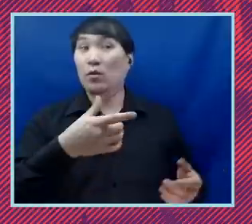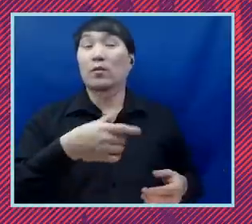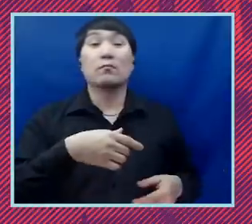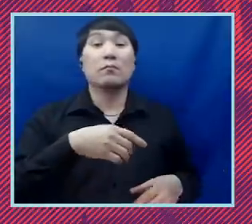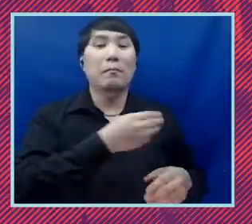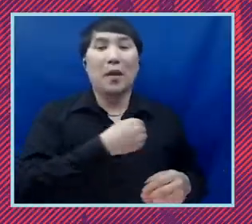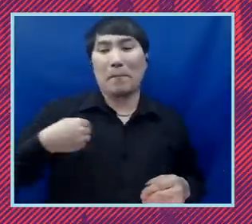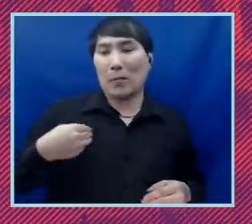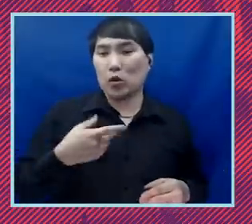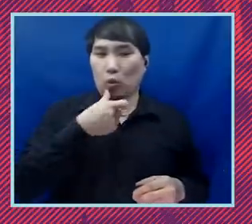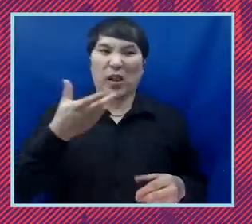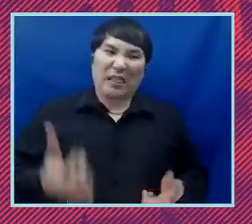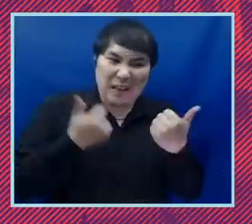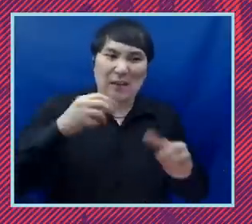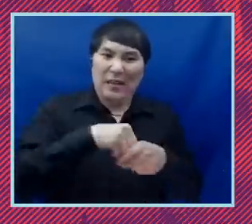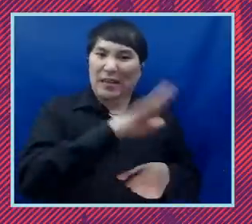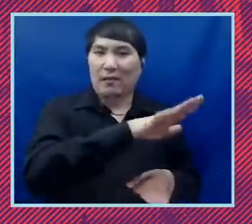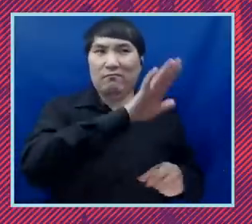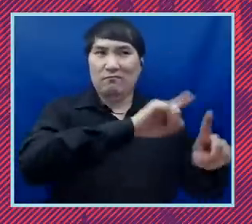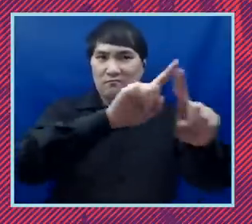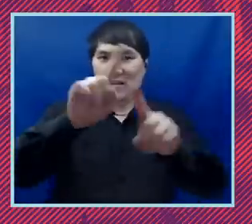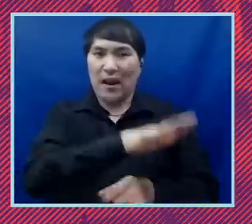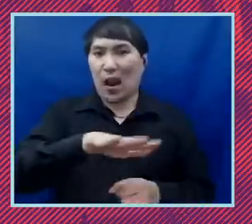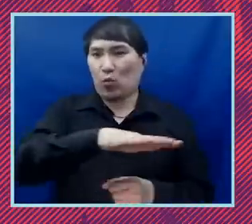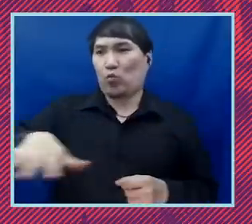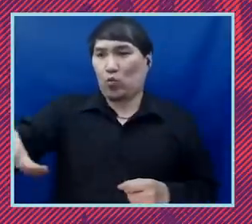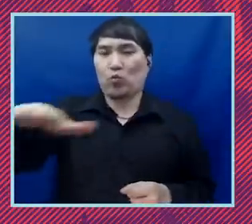at Ground Zero. I think it's also important that in order to see that deep and meaningful change